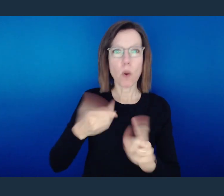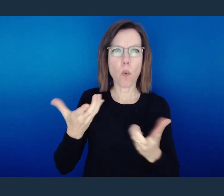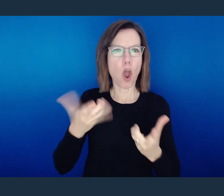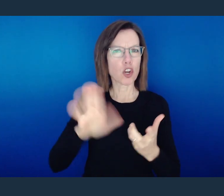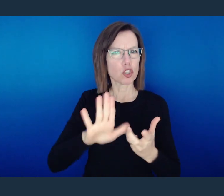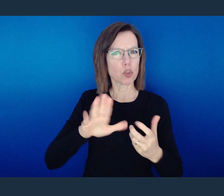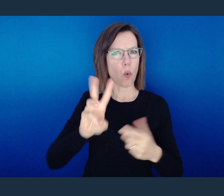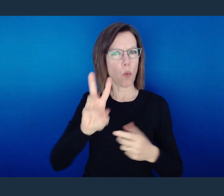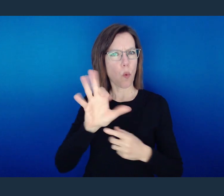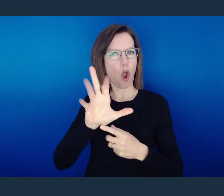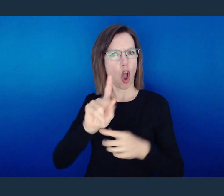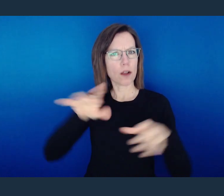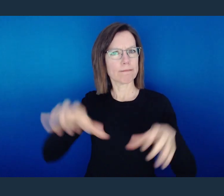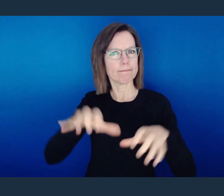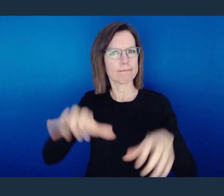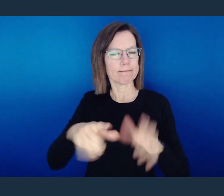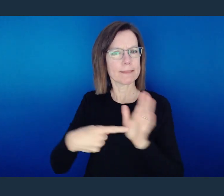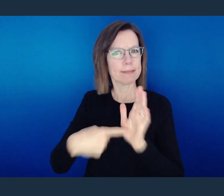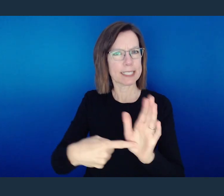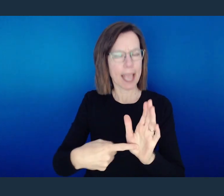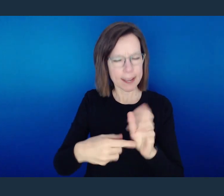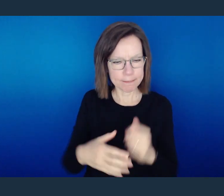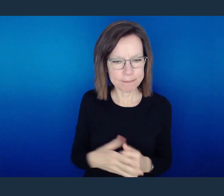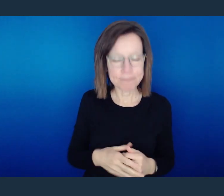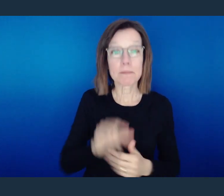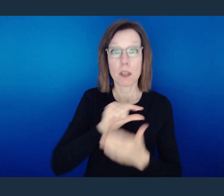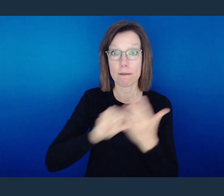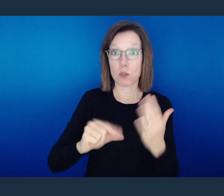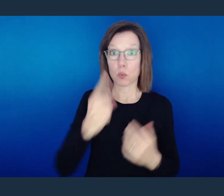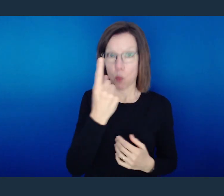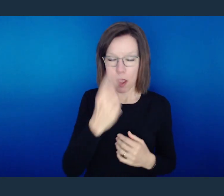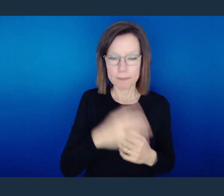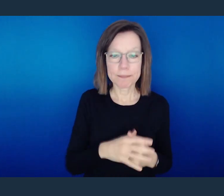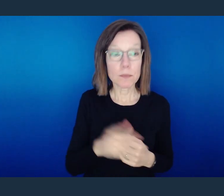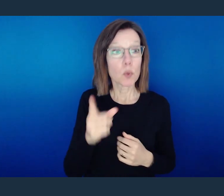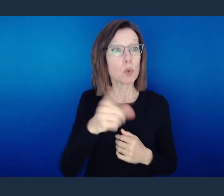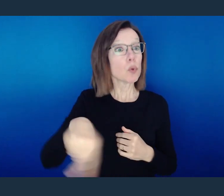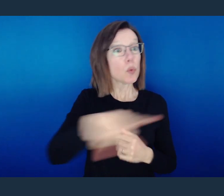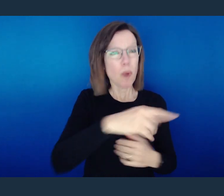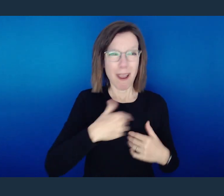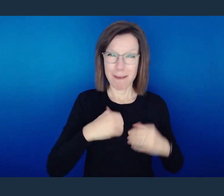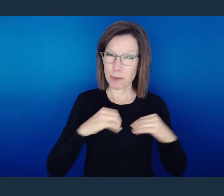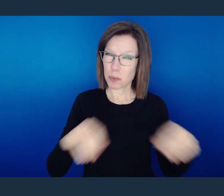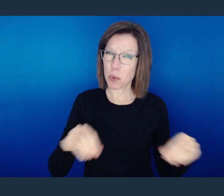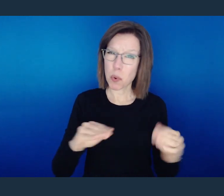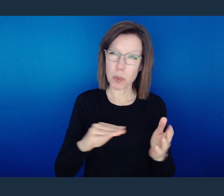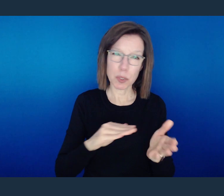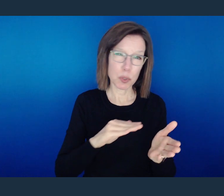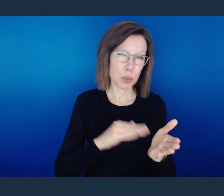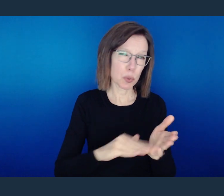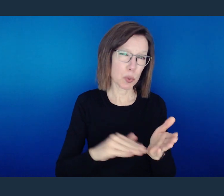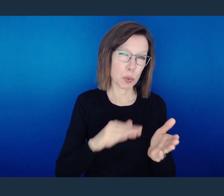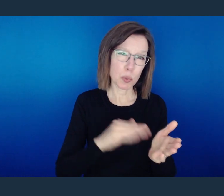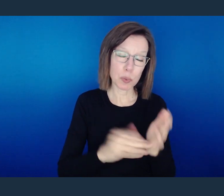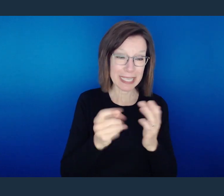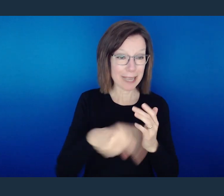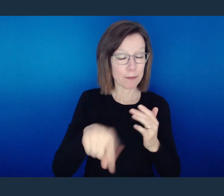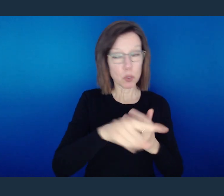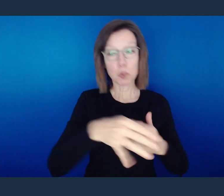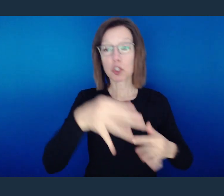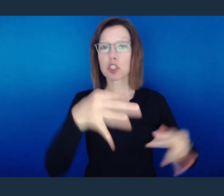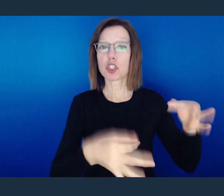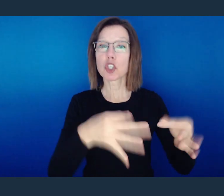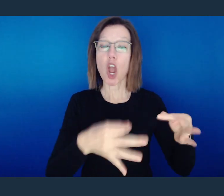Verse 1 begins and says, "Therefore you have no excuse, O man, every one of you who judges.